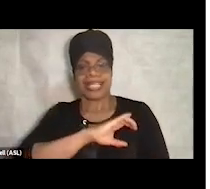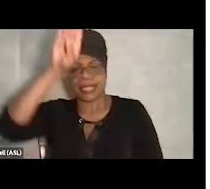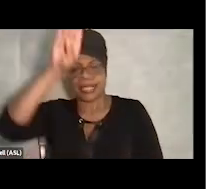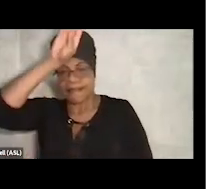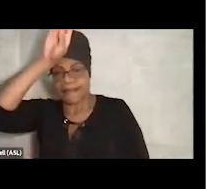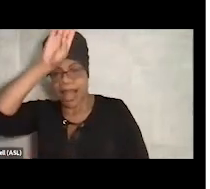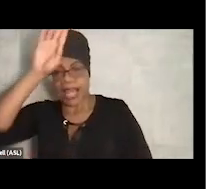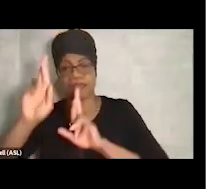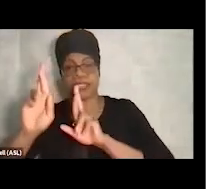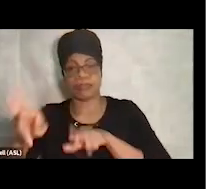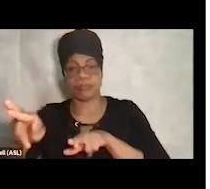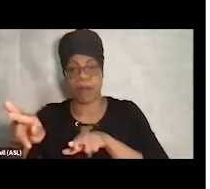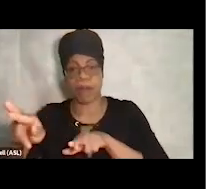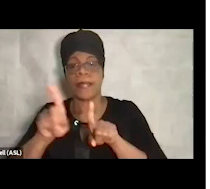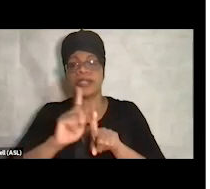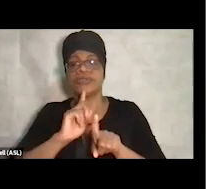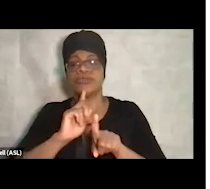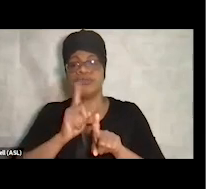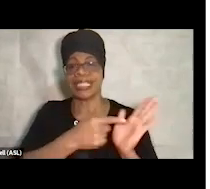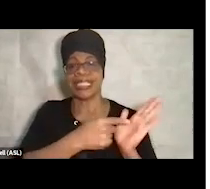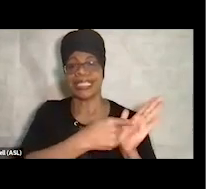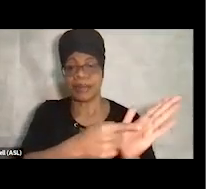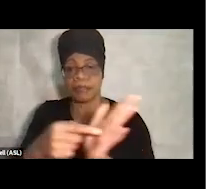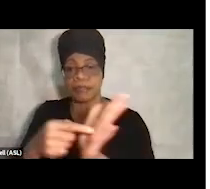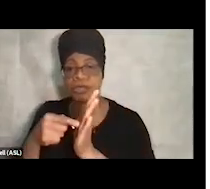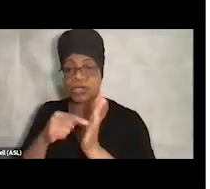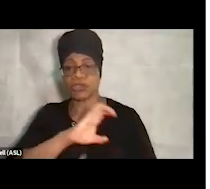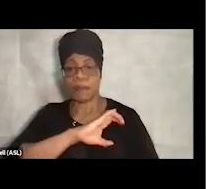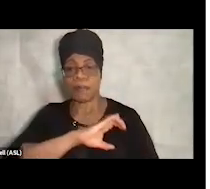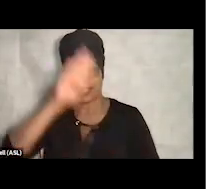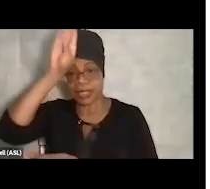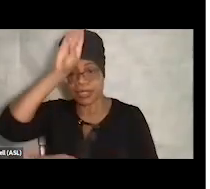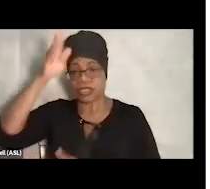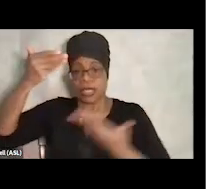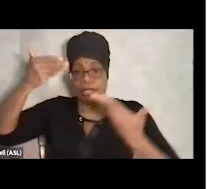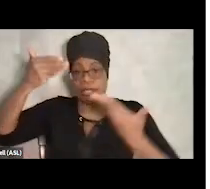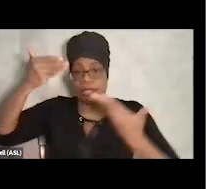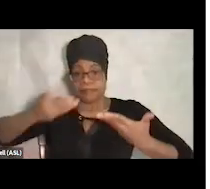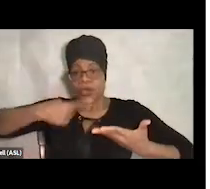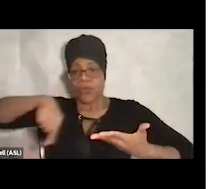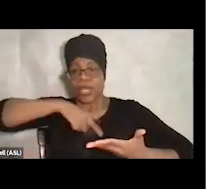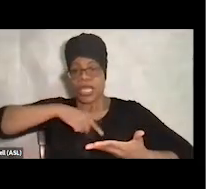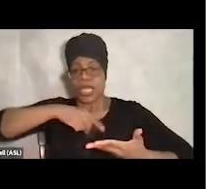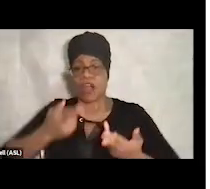and really demonstrating to them that we are a resource. We want to collaborate with you in terms of.